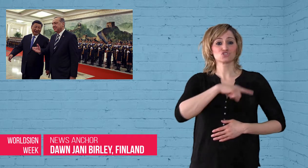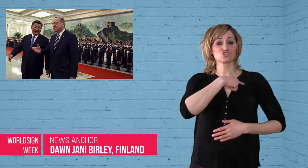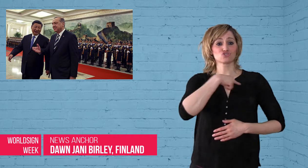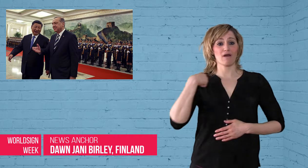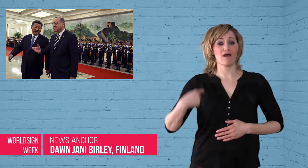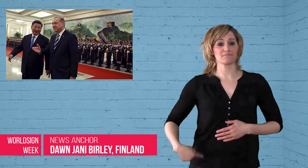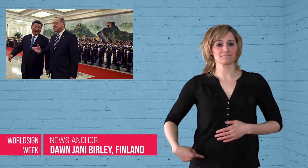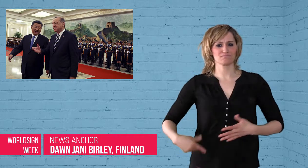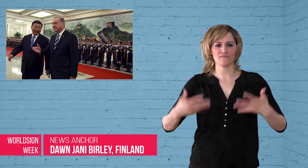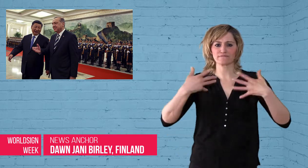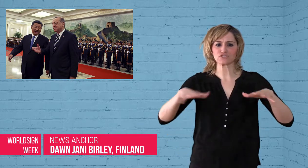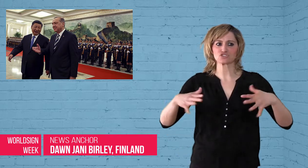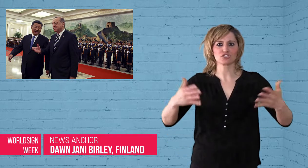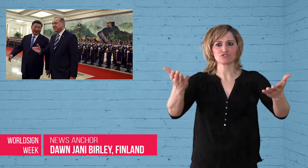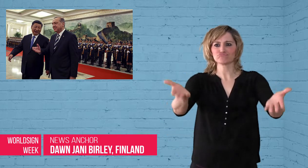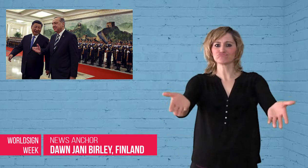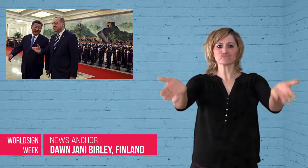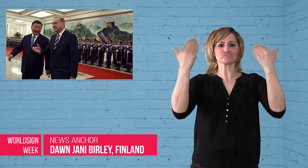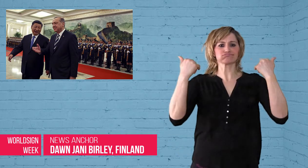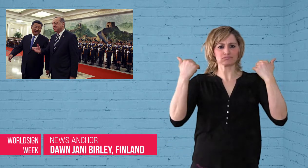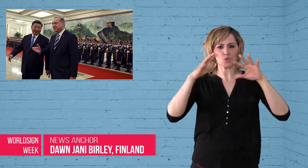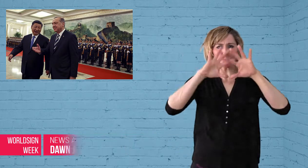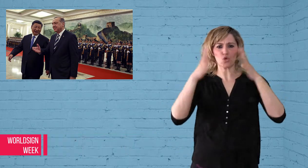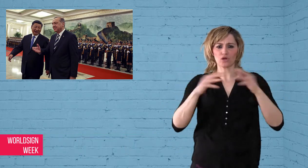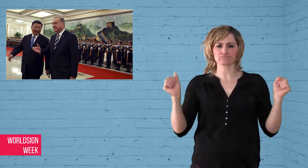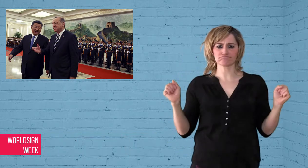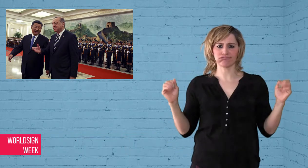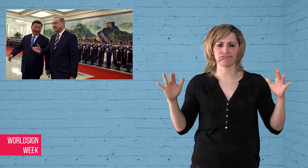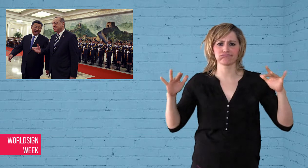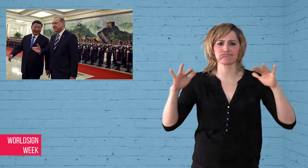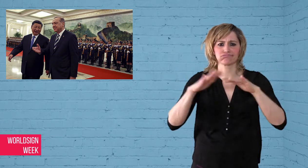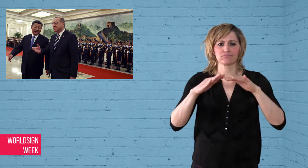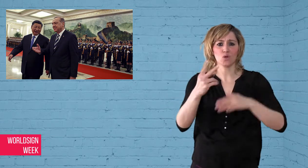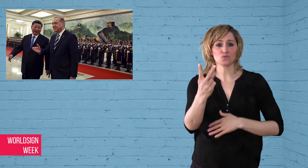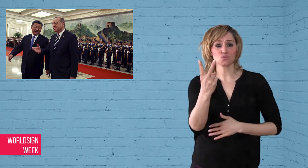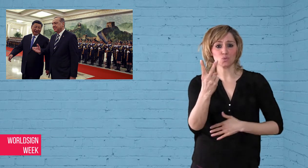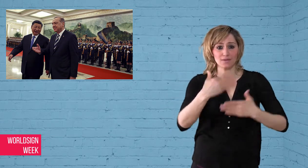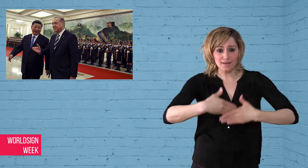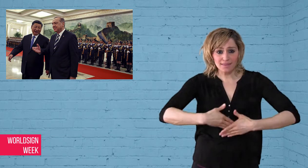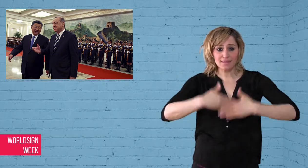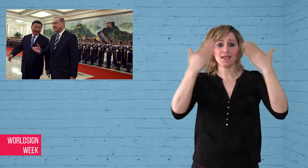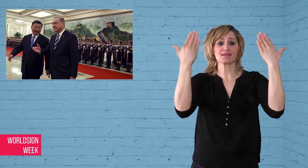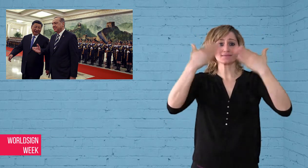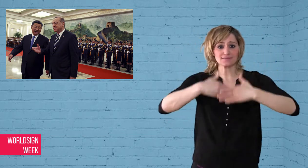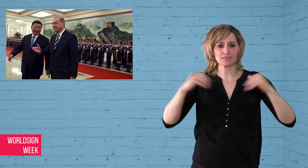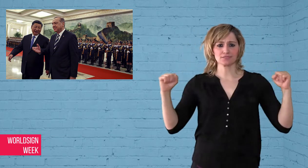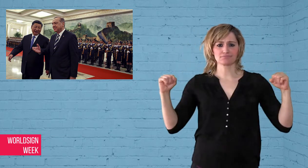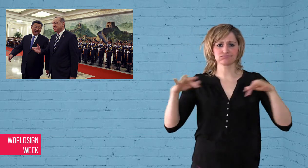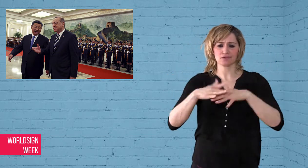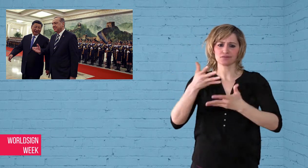Dawn: China hosted a high-profile two-